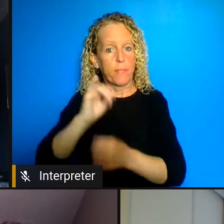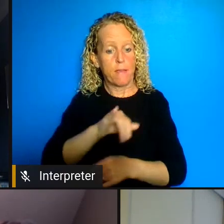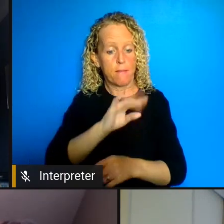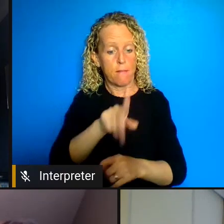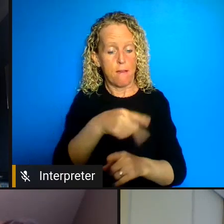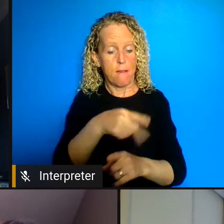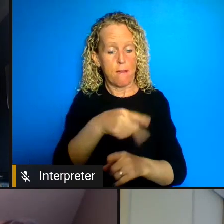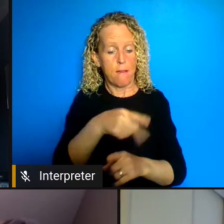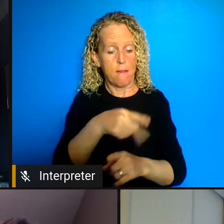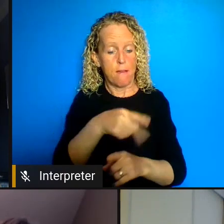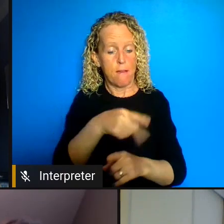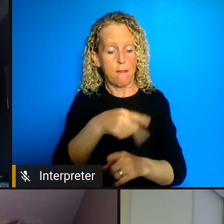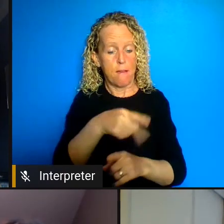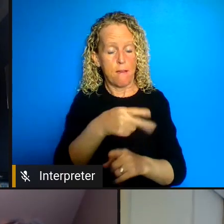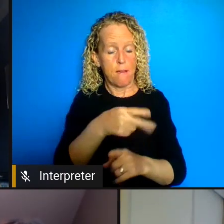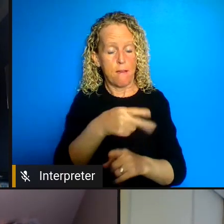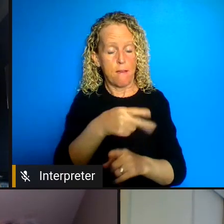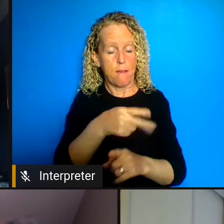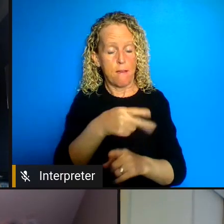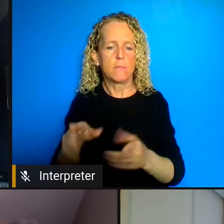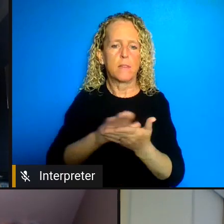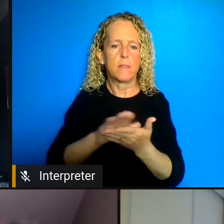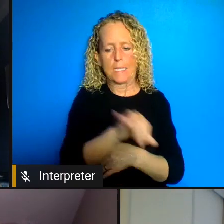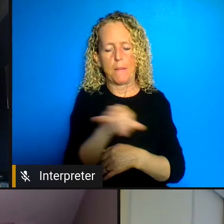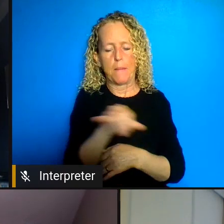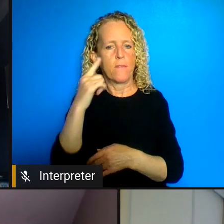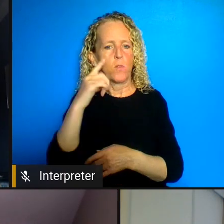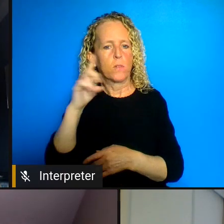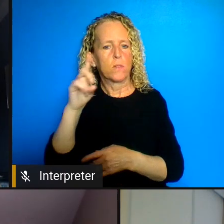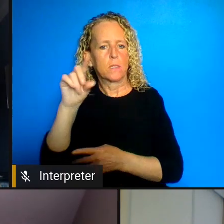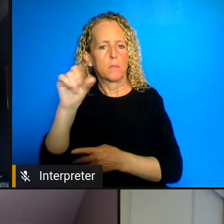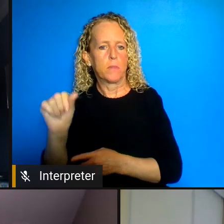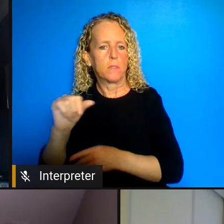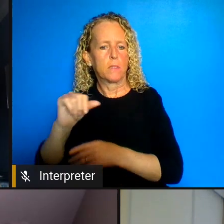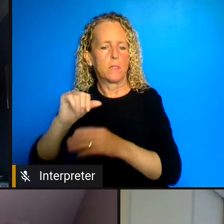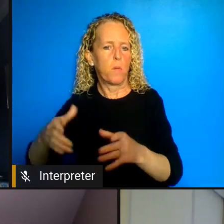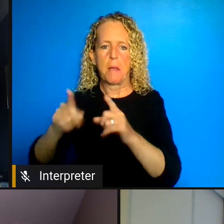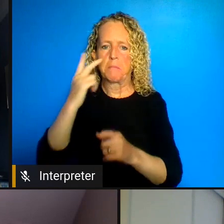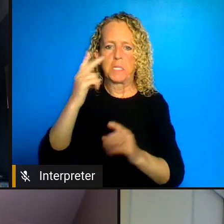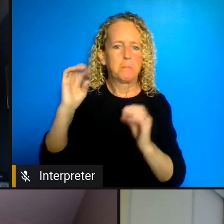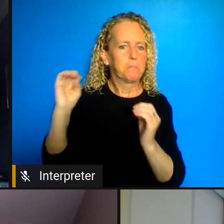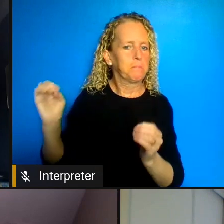sector I have not and at you know in my in my experience I